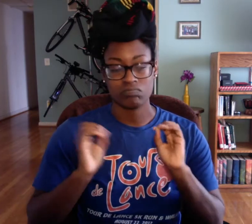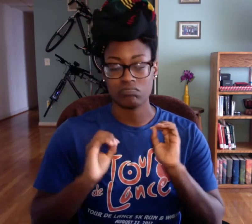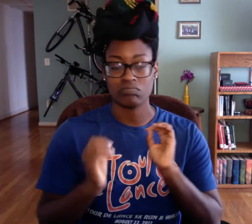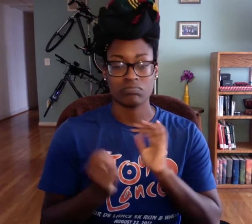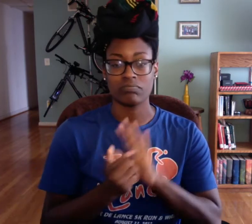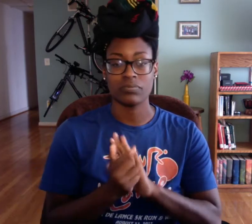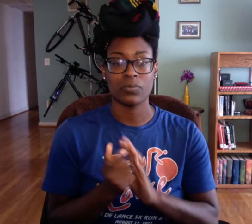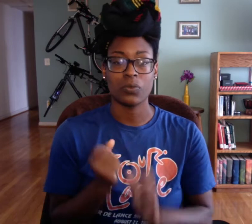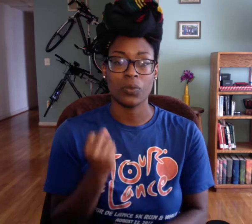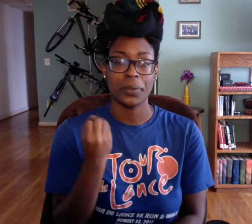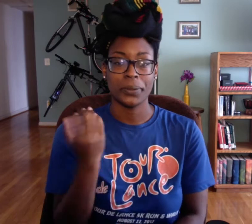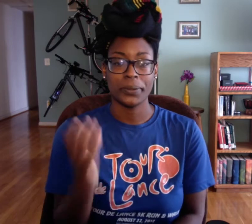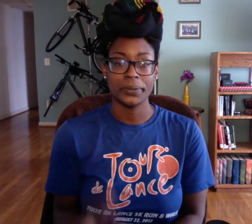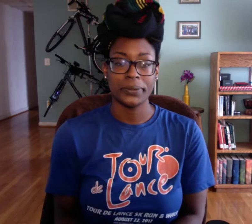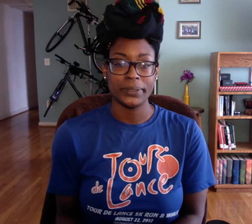No laptops.